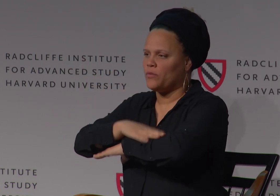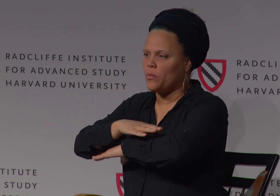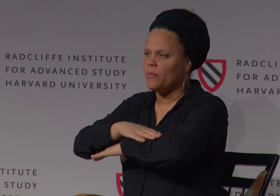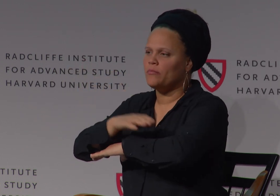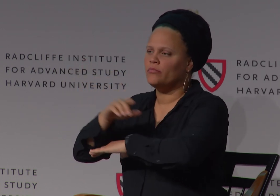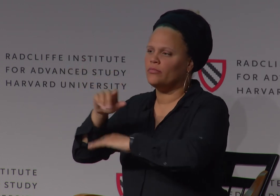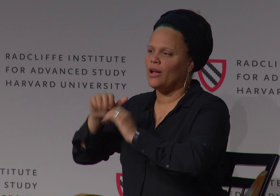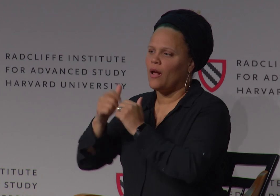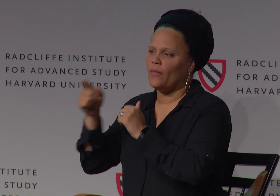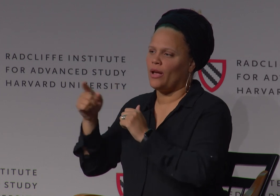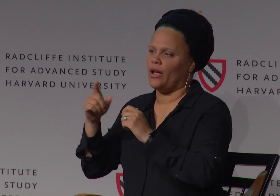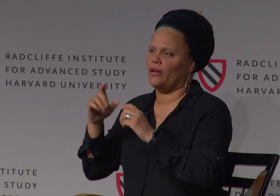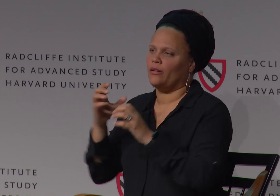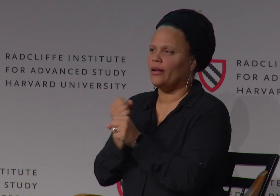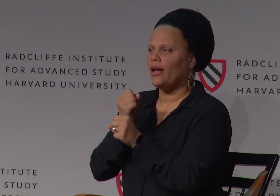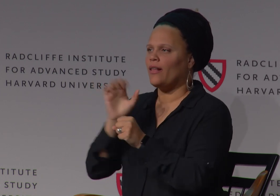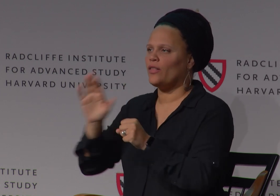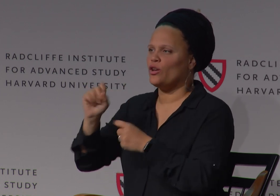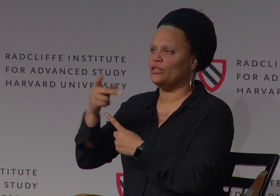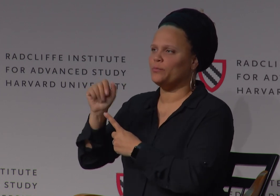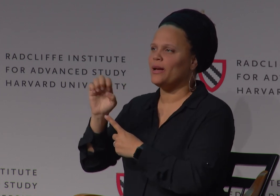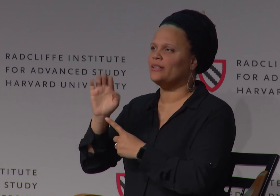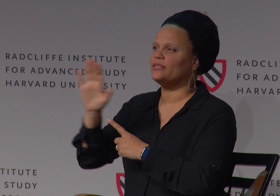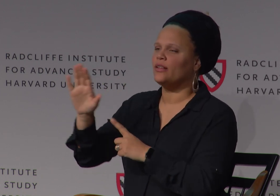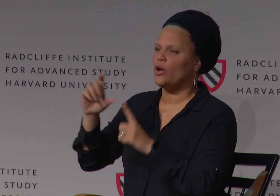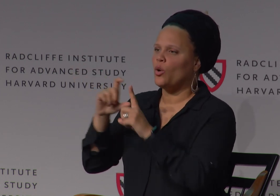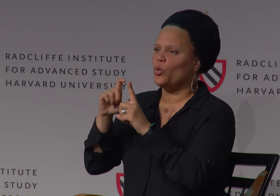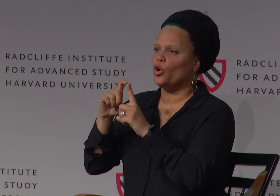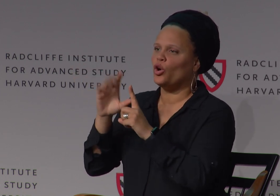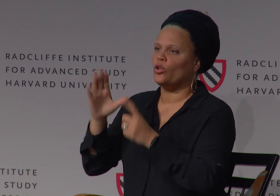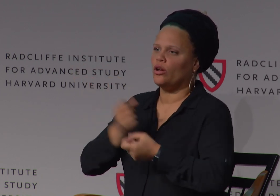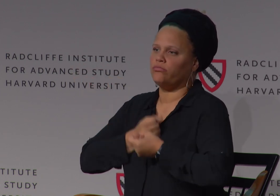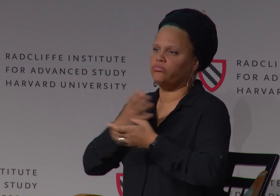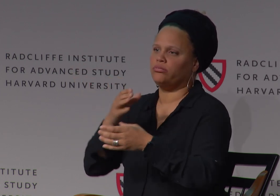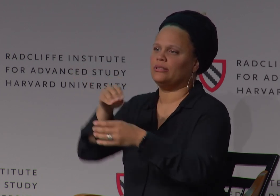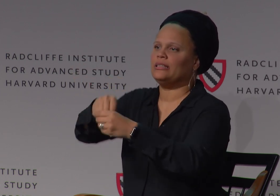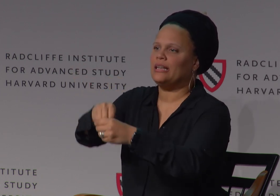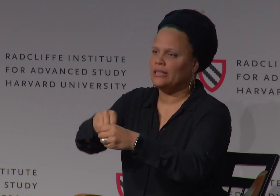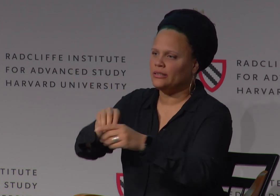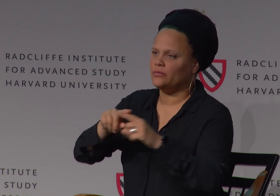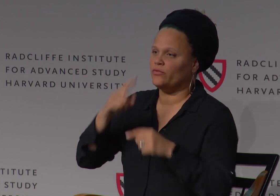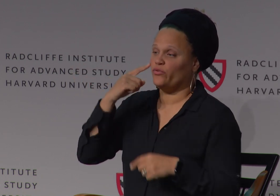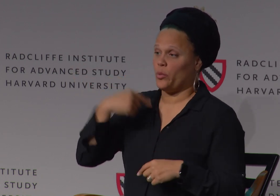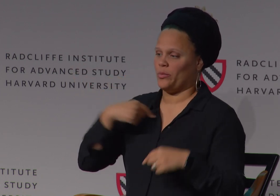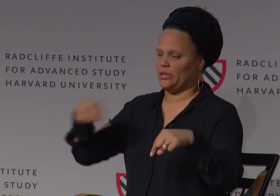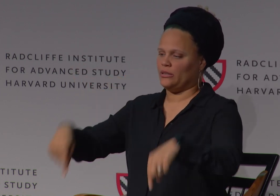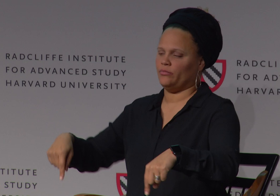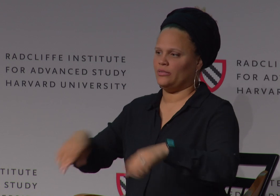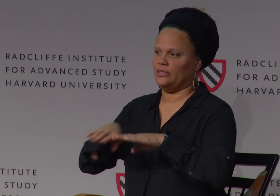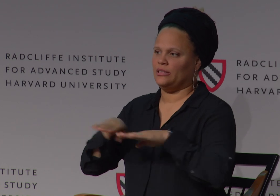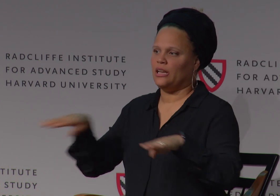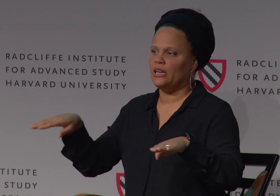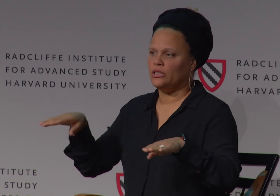So using the platform in itself, that is my space and where I can express myself--